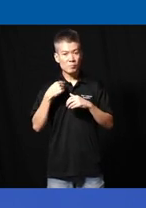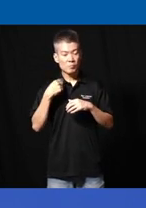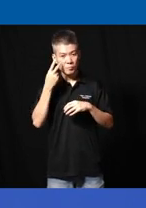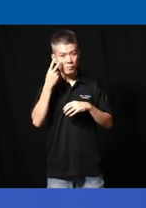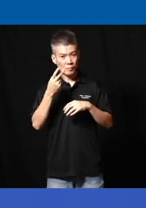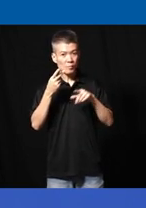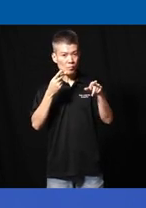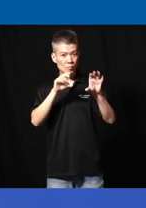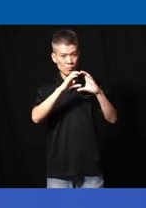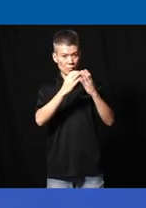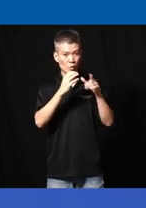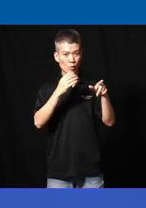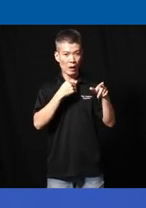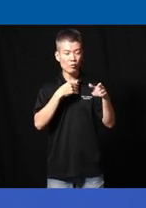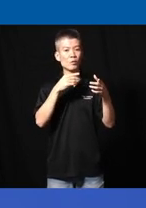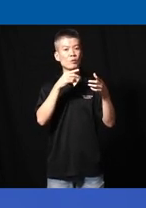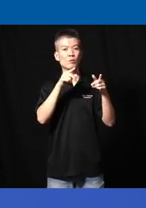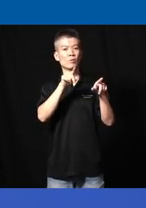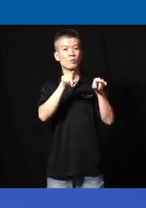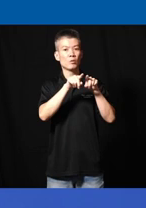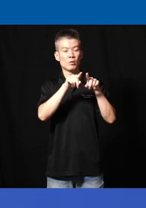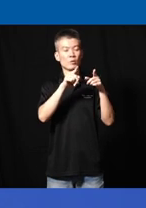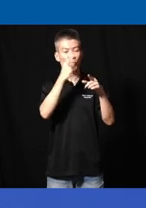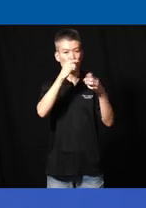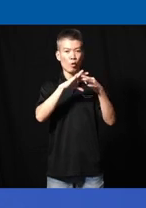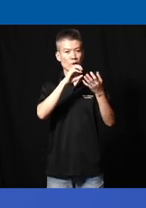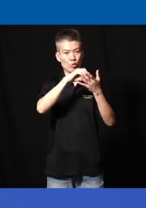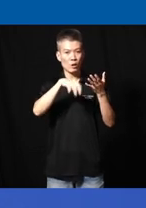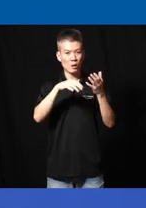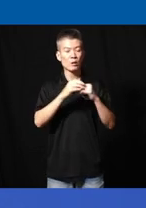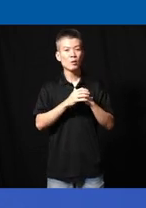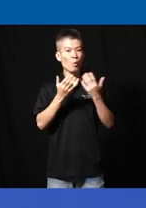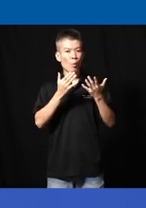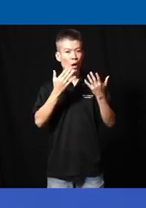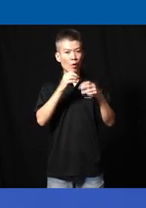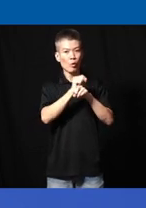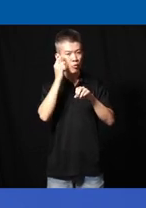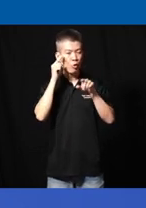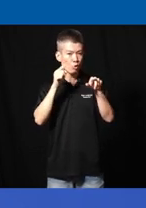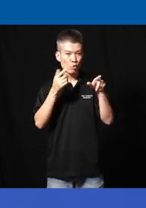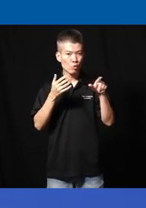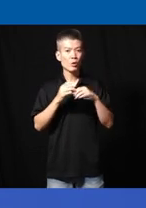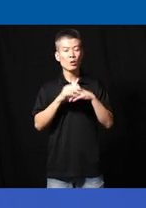that in your class you have a similar profile of a student what has worked for you teacher B